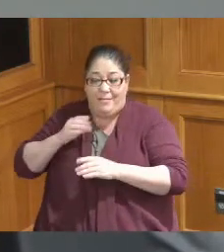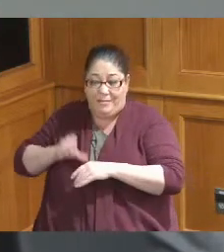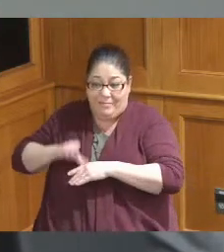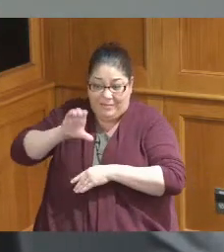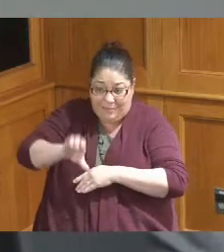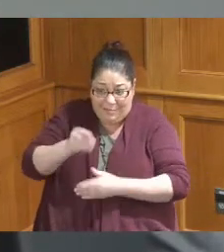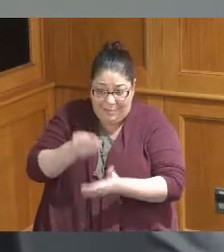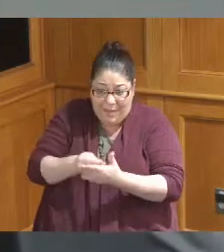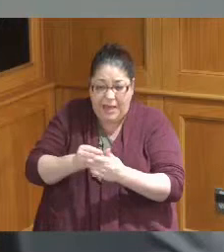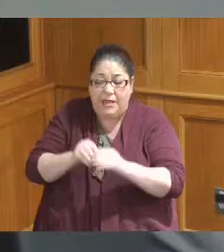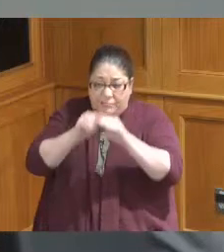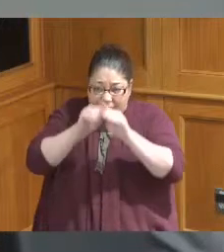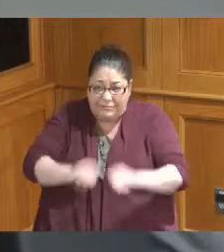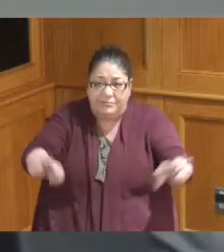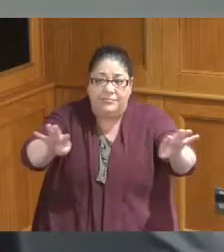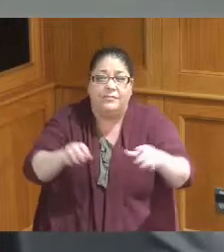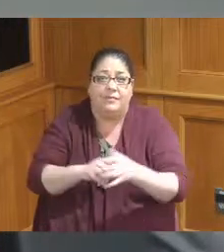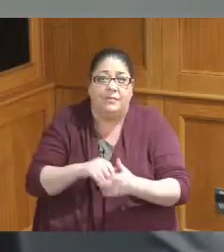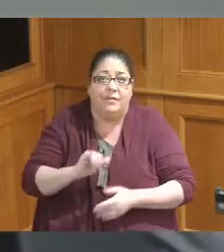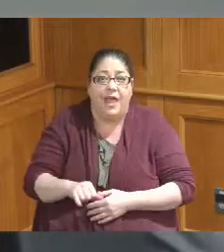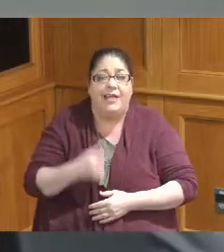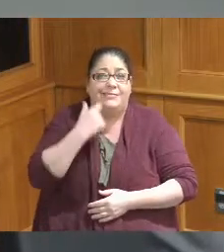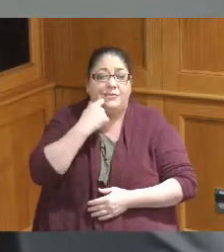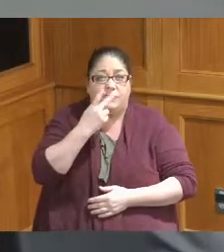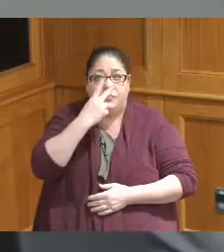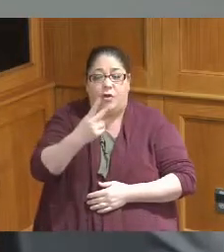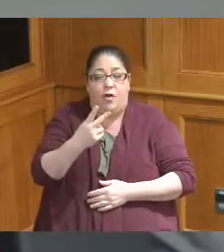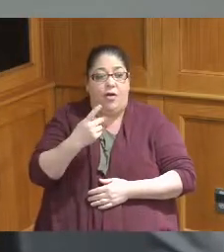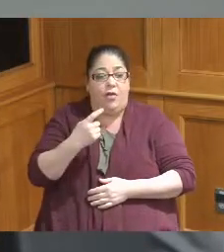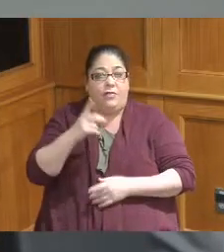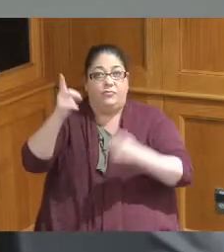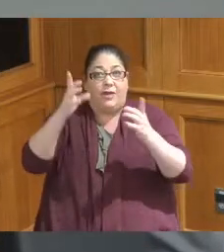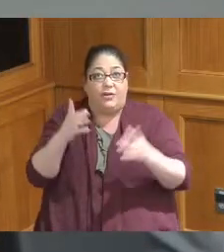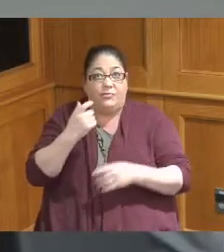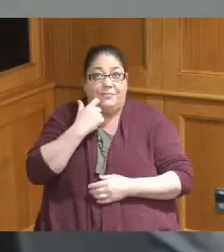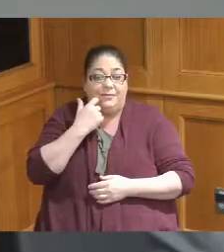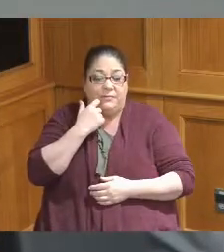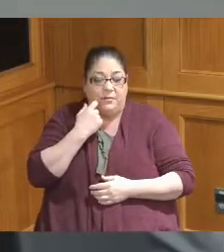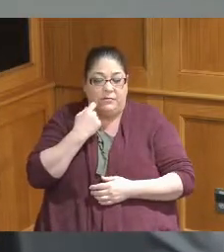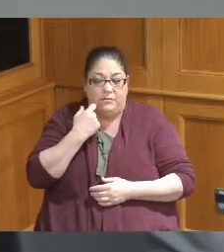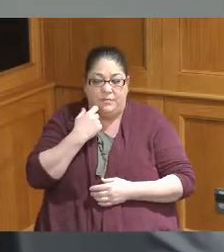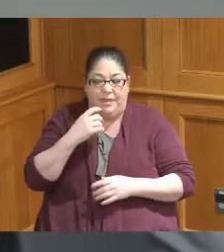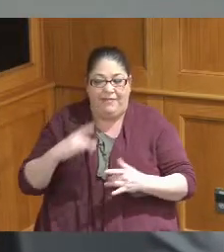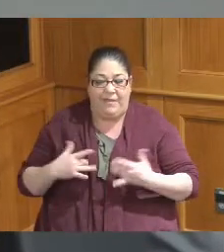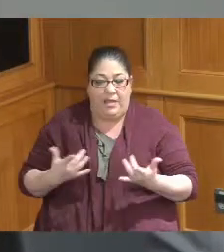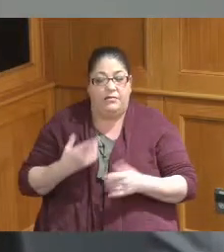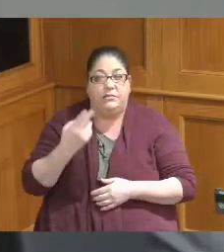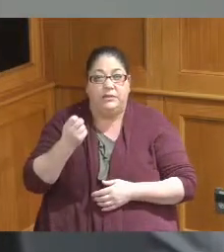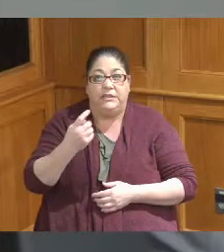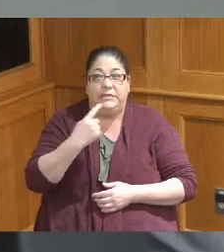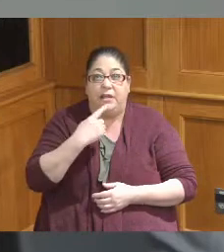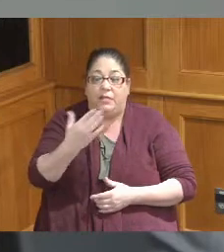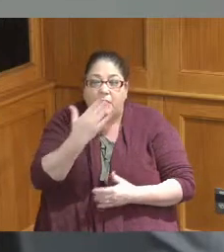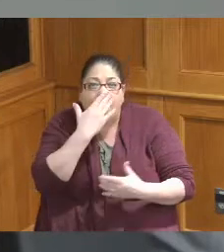I saw the Director of the Freestore Foodbank at an event recently and he had thanked me for this